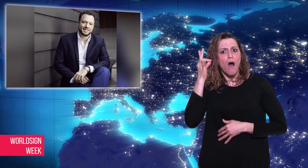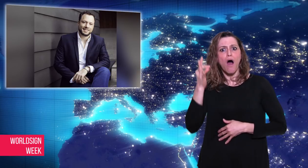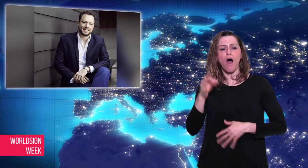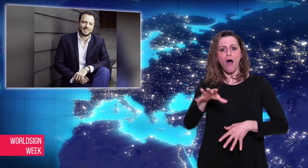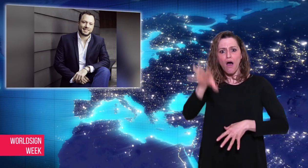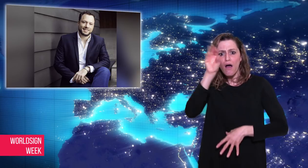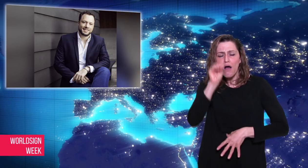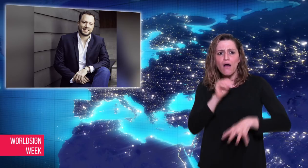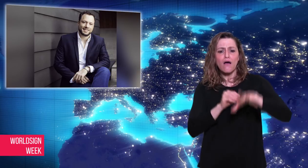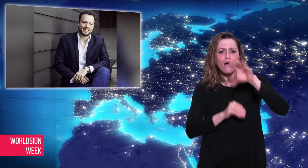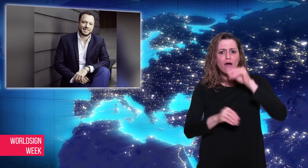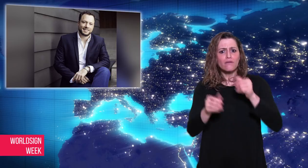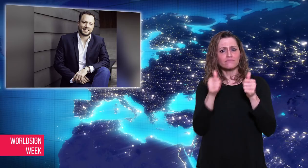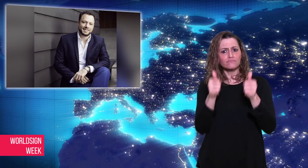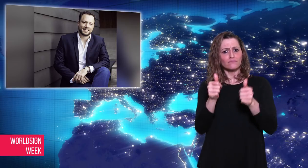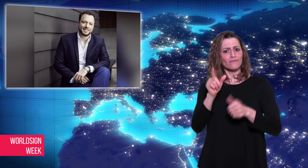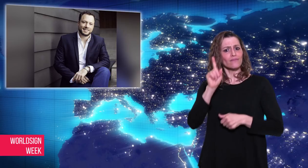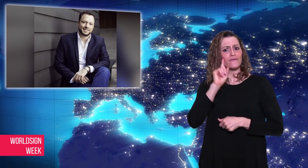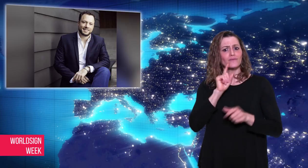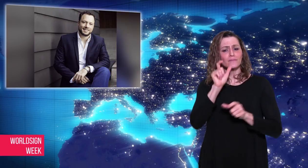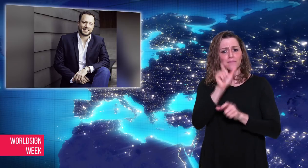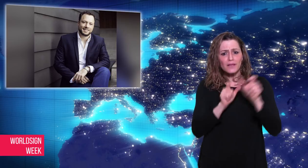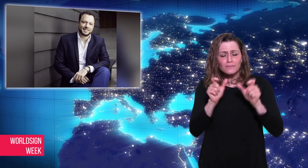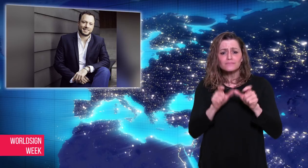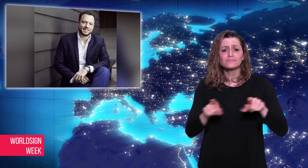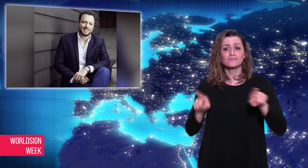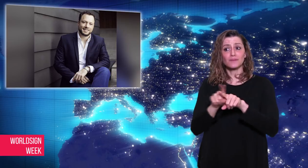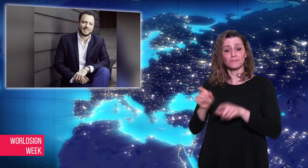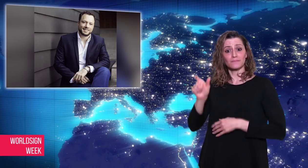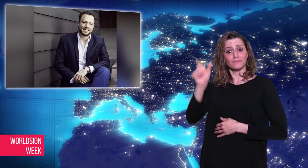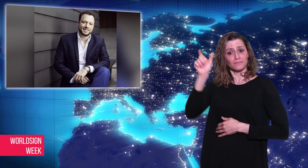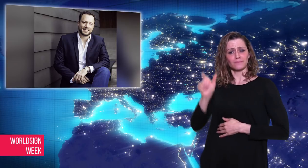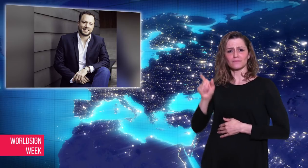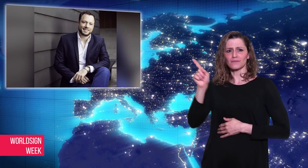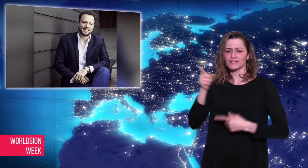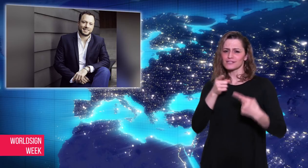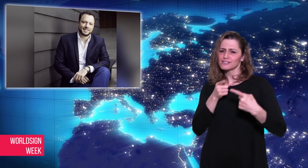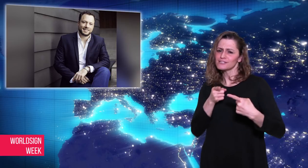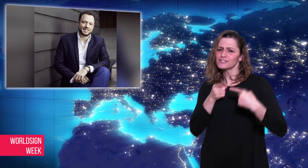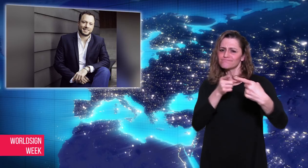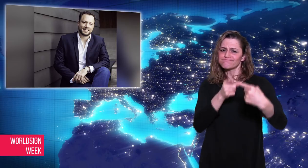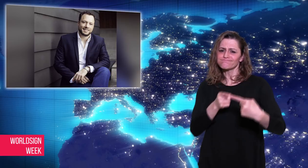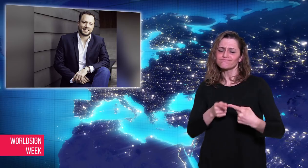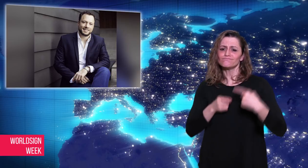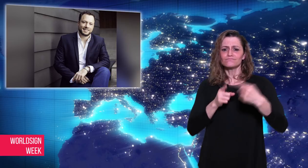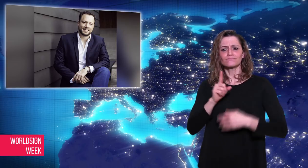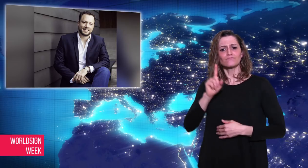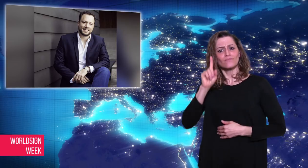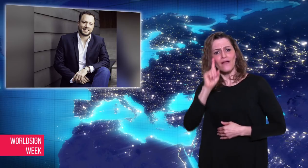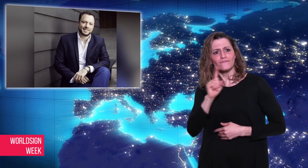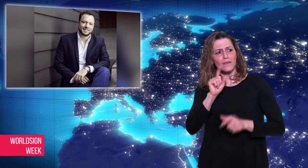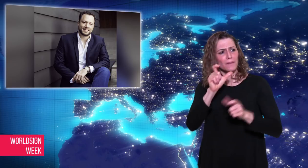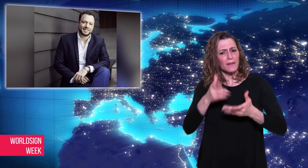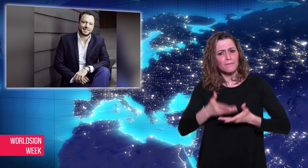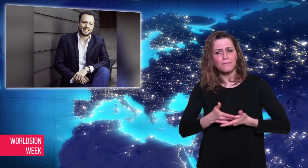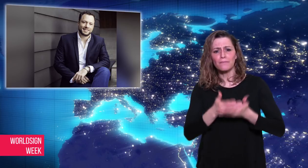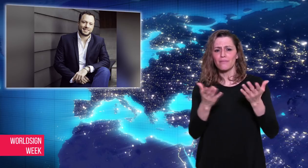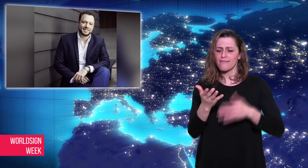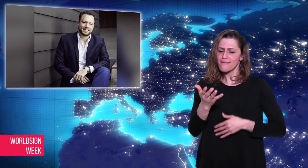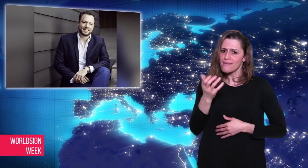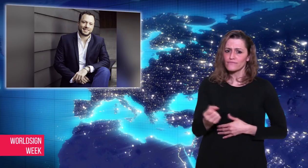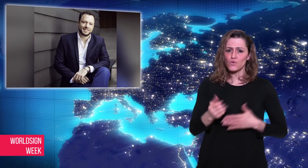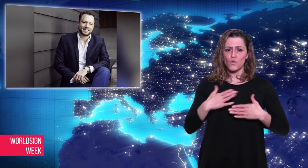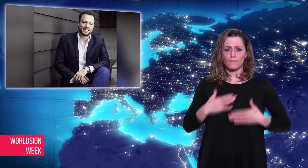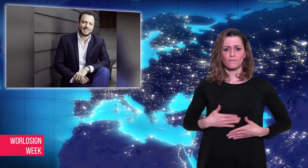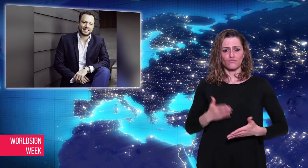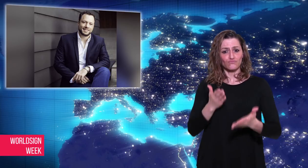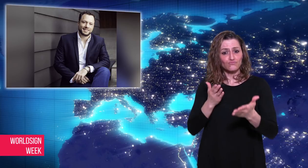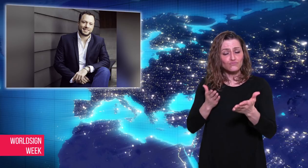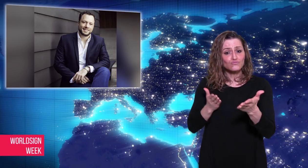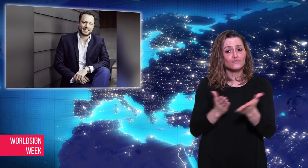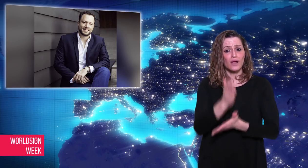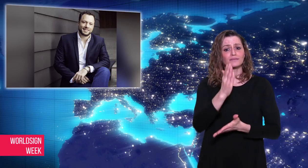film work that helped raise awareness of Deaf people, fight